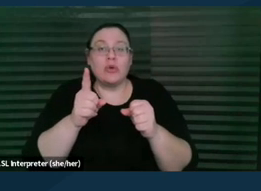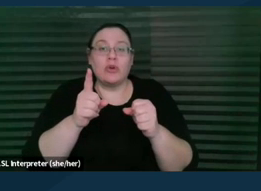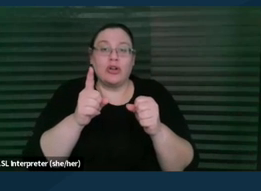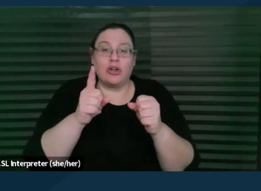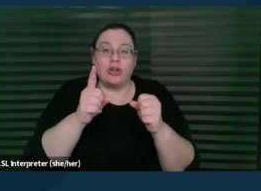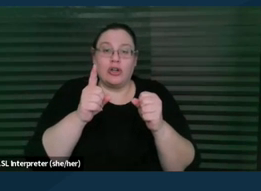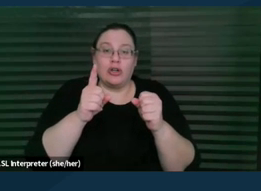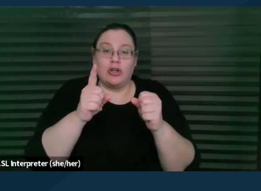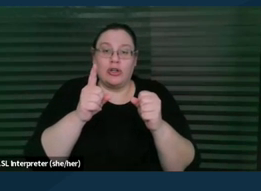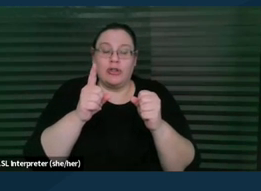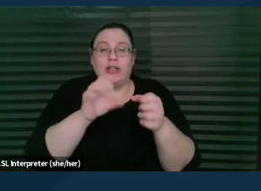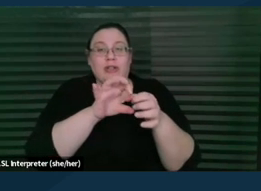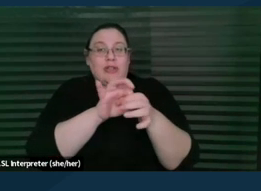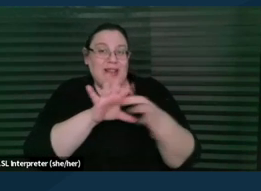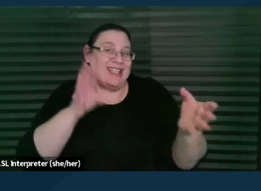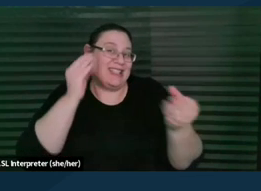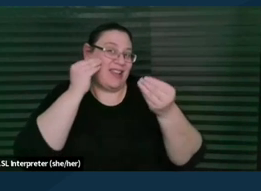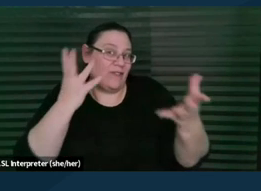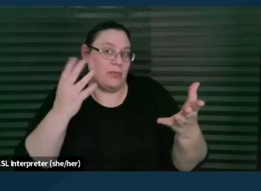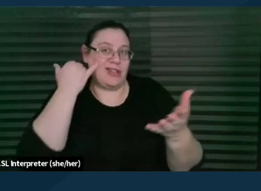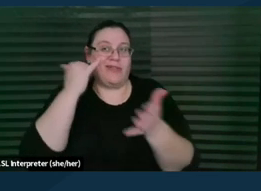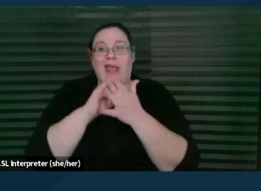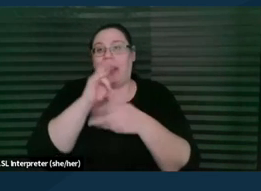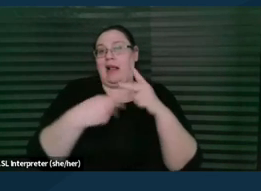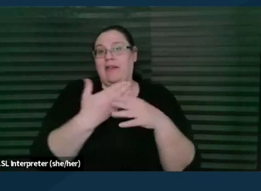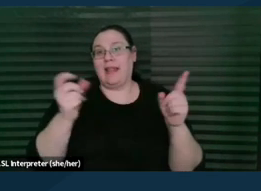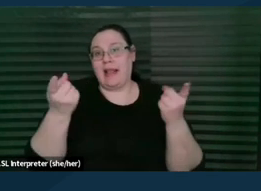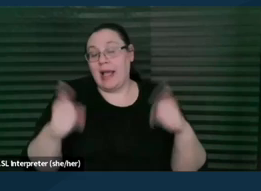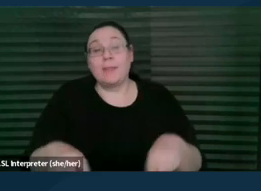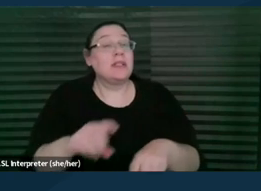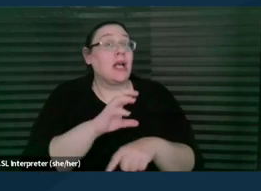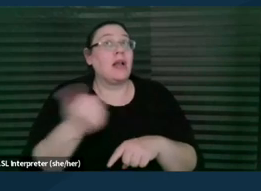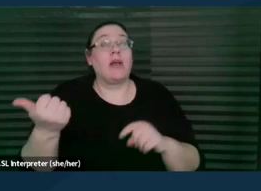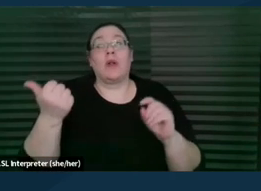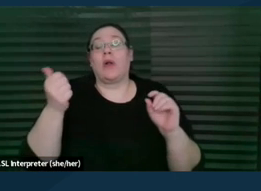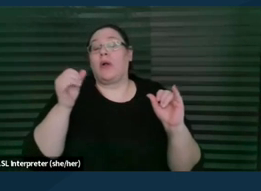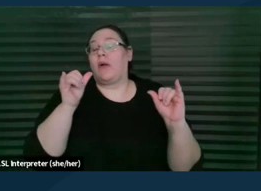in that kind of situation. And another very common way that, you know,